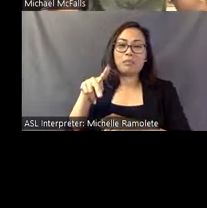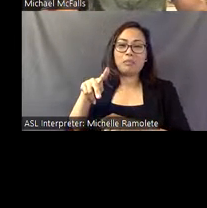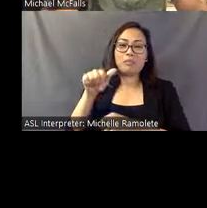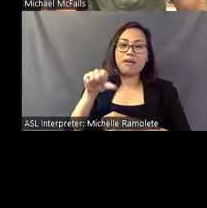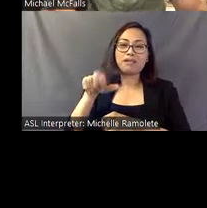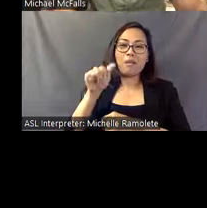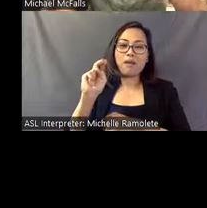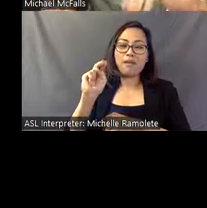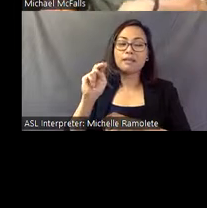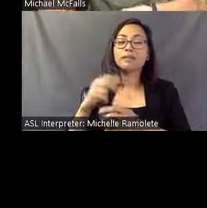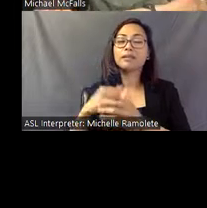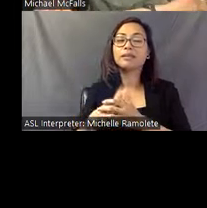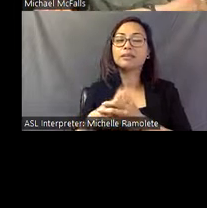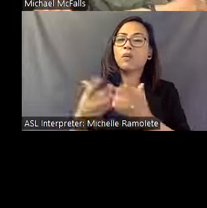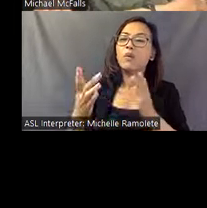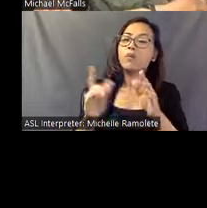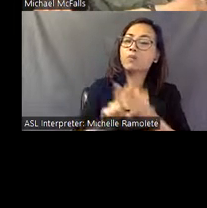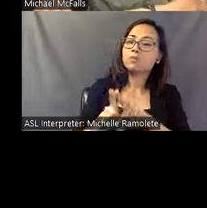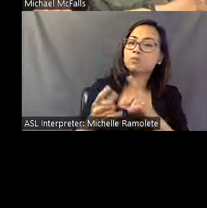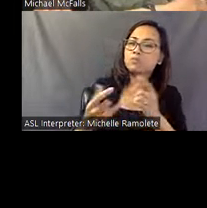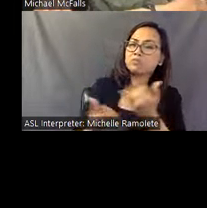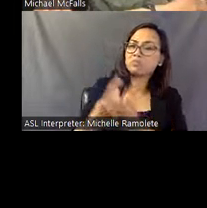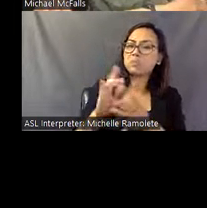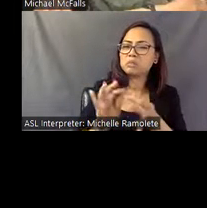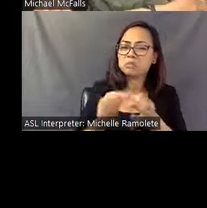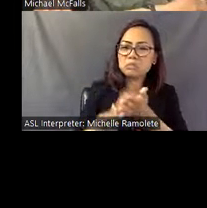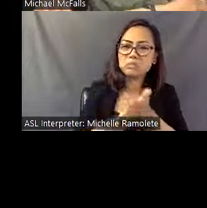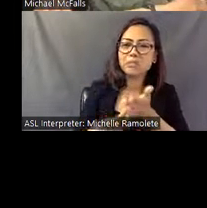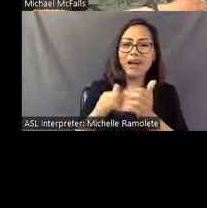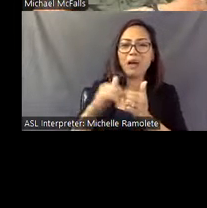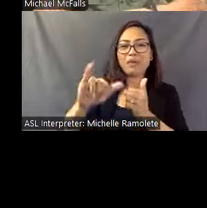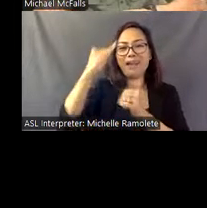What we're going to do is talk a little bit about how this idea passed the coin is when